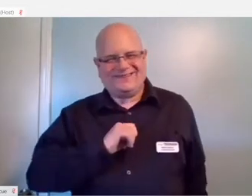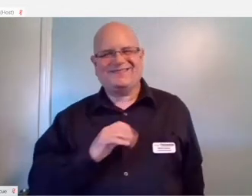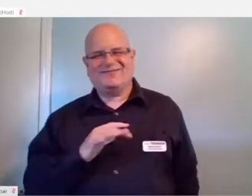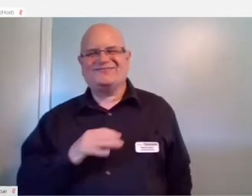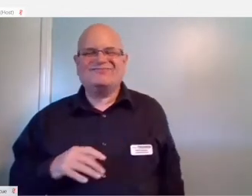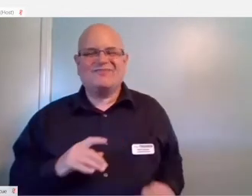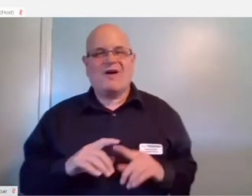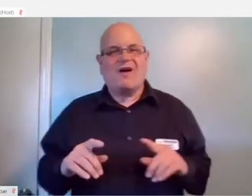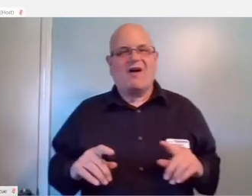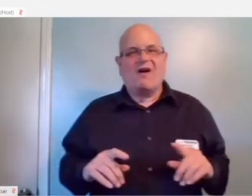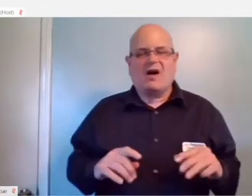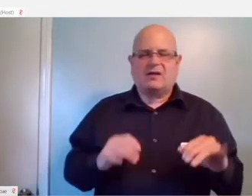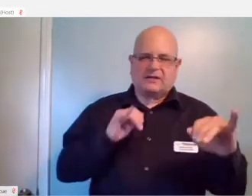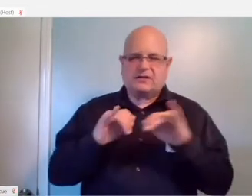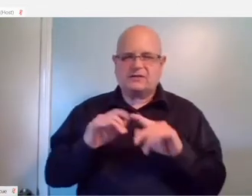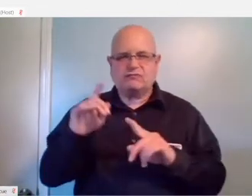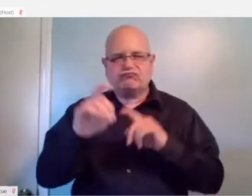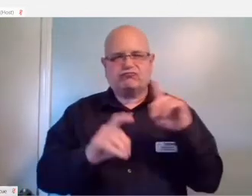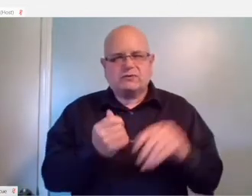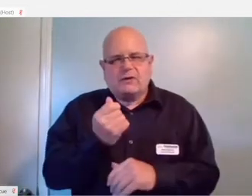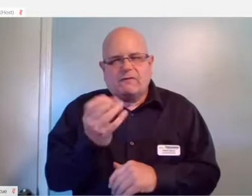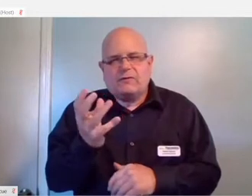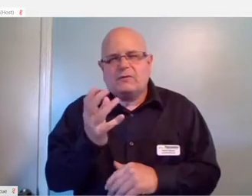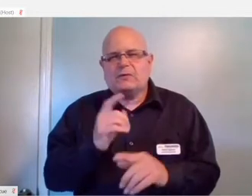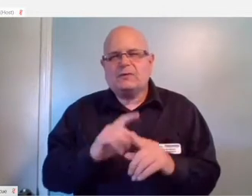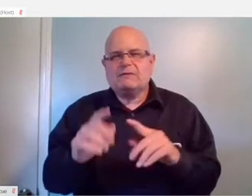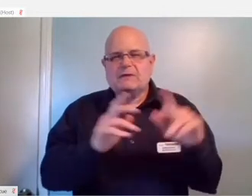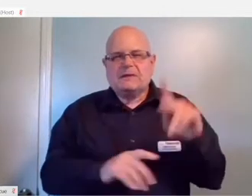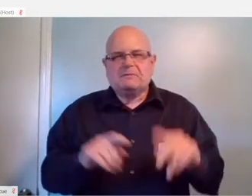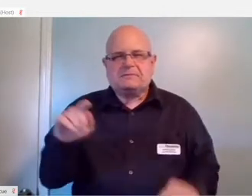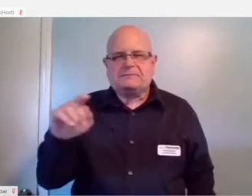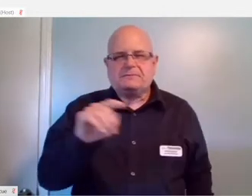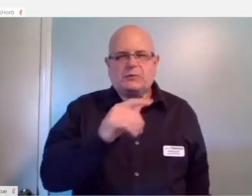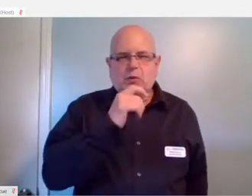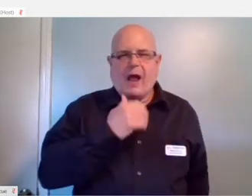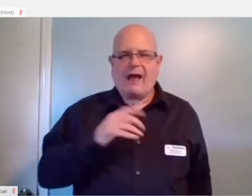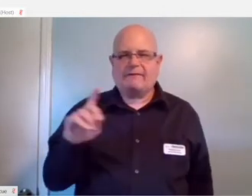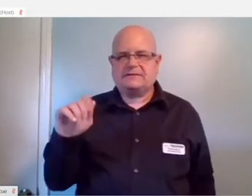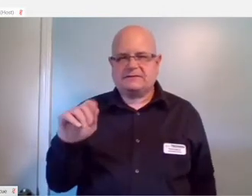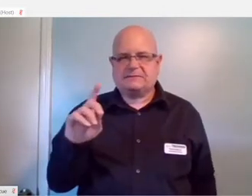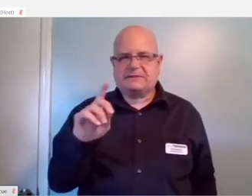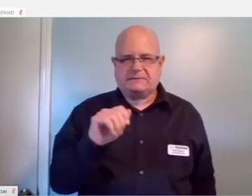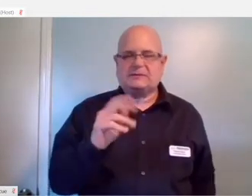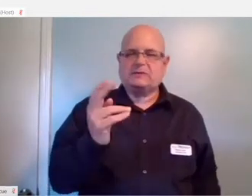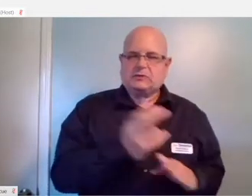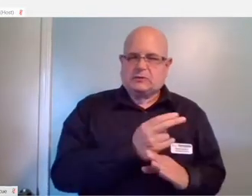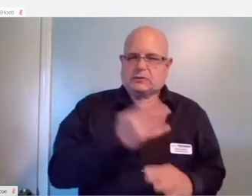But I interviewed a couple of different people with disabilities that utilize smart home